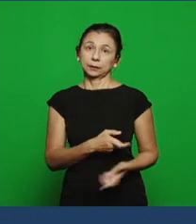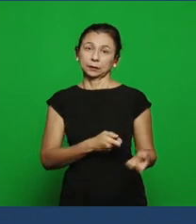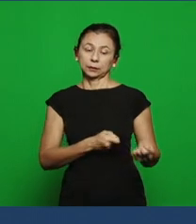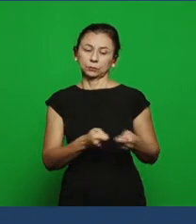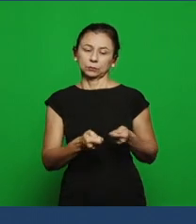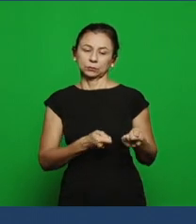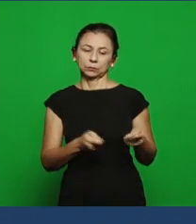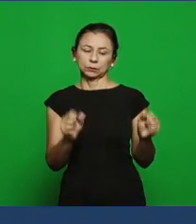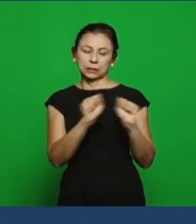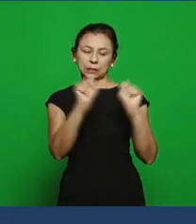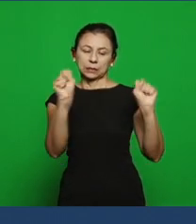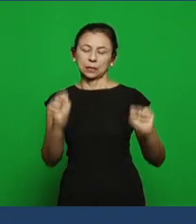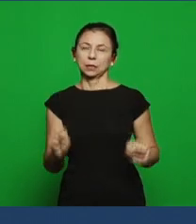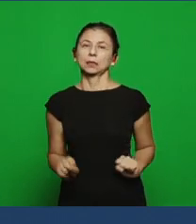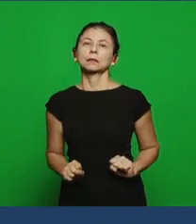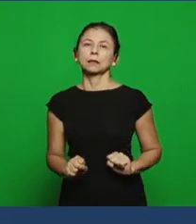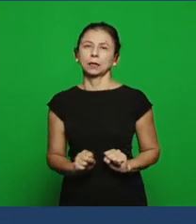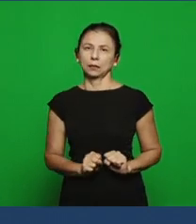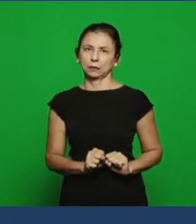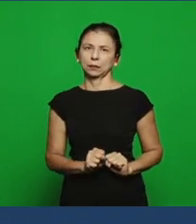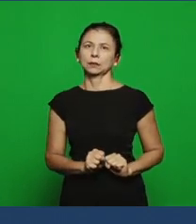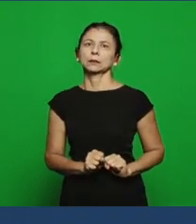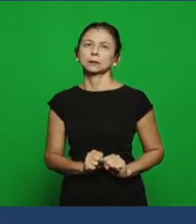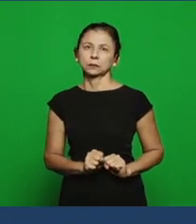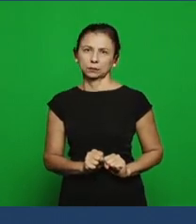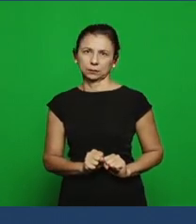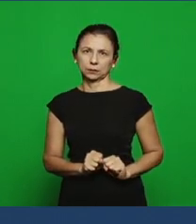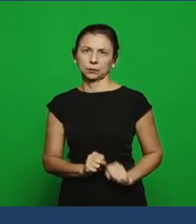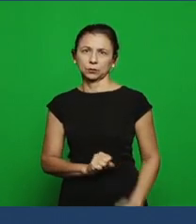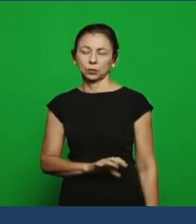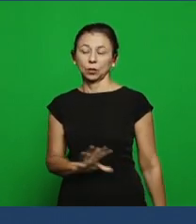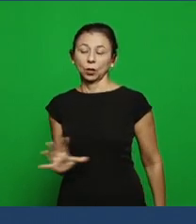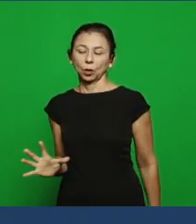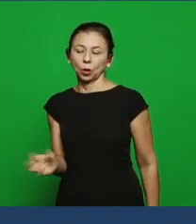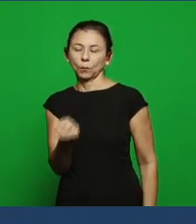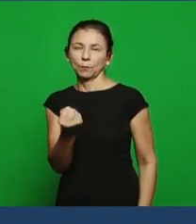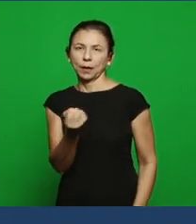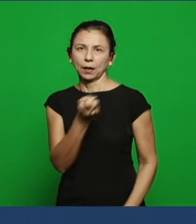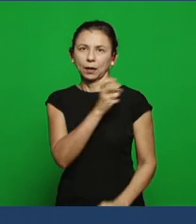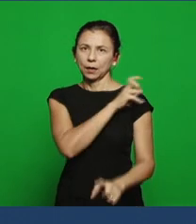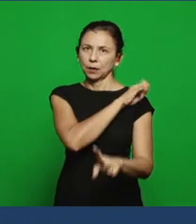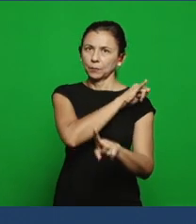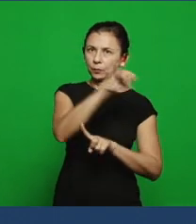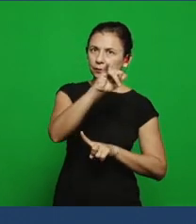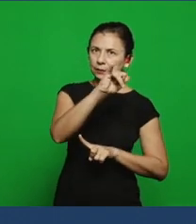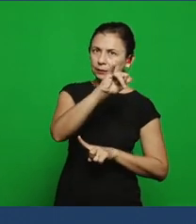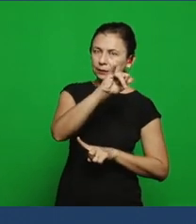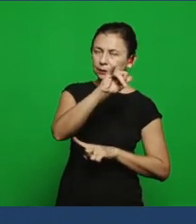it was in the sense of usurping it, of removing the true prophecy and put the false prophecy